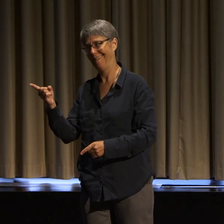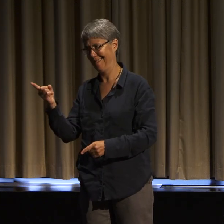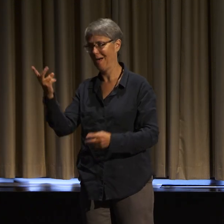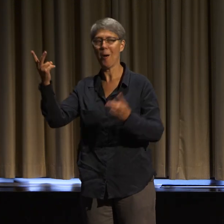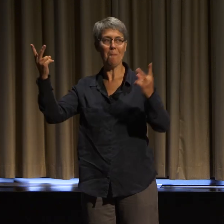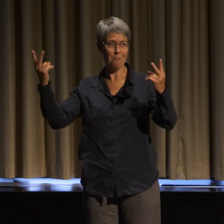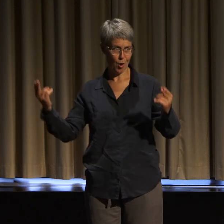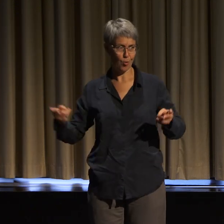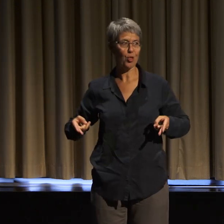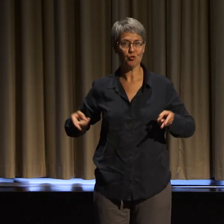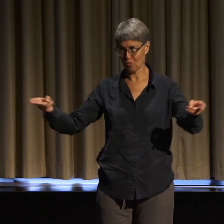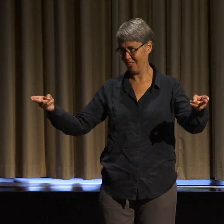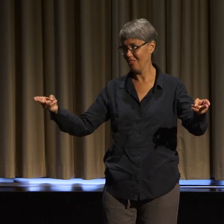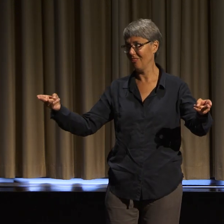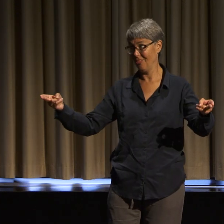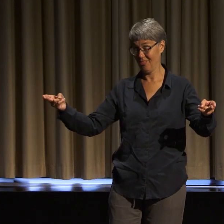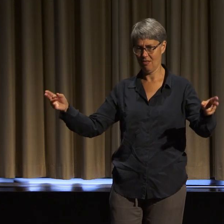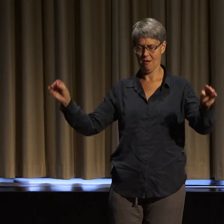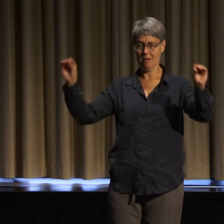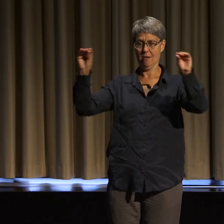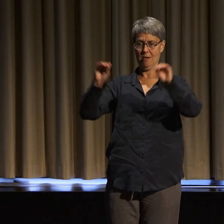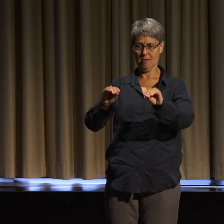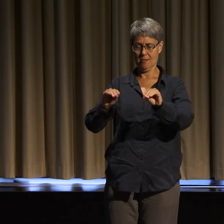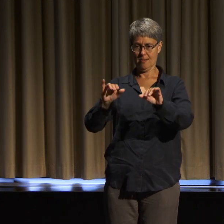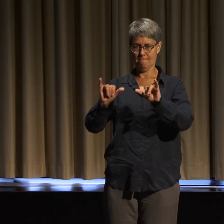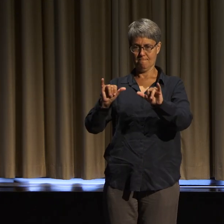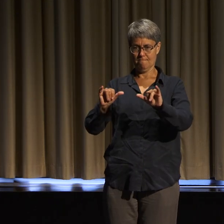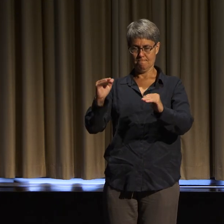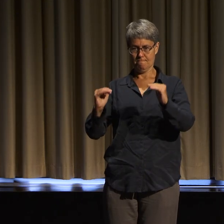from the unrelenting storm that we are usually in,